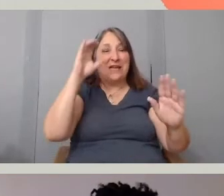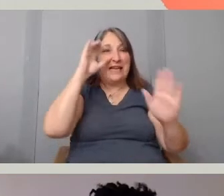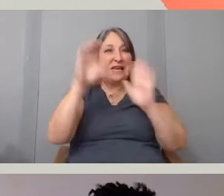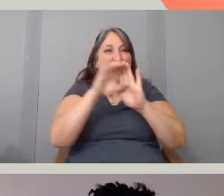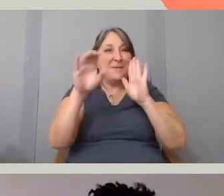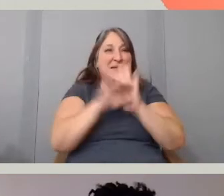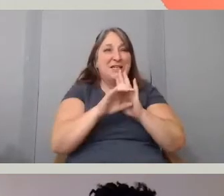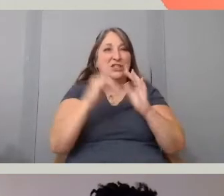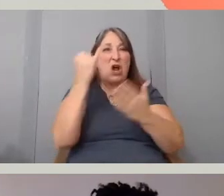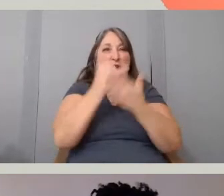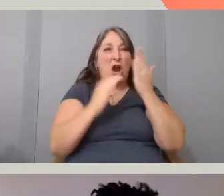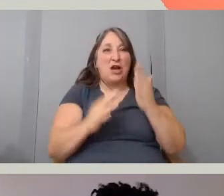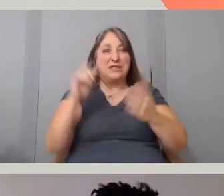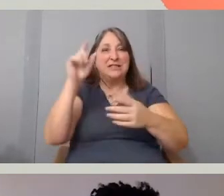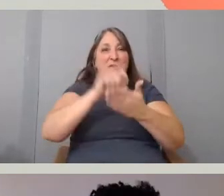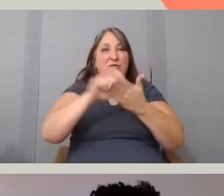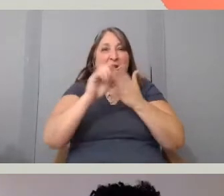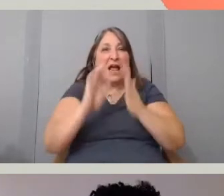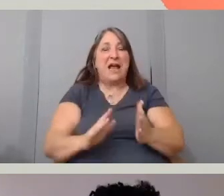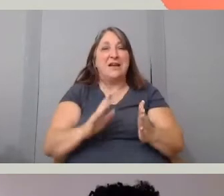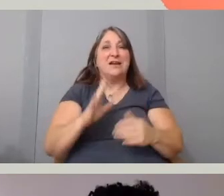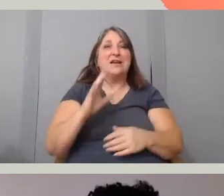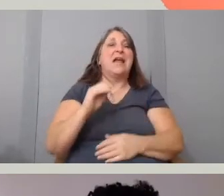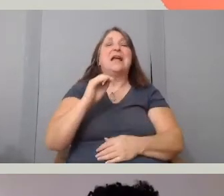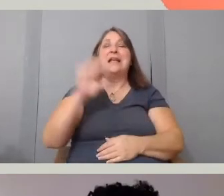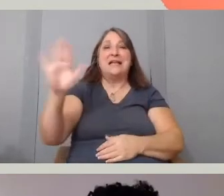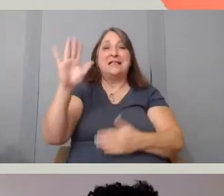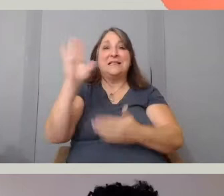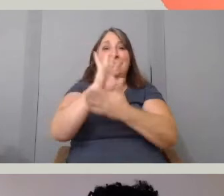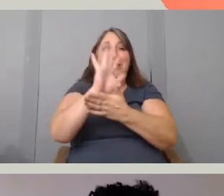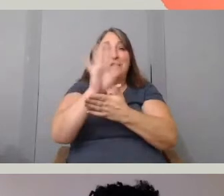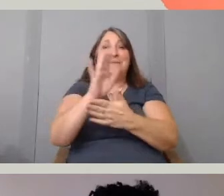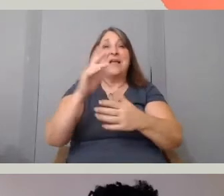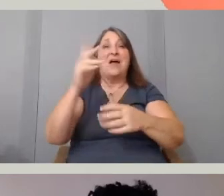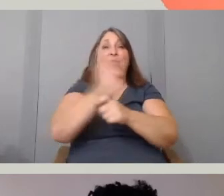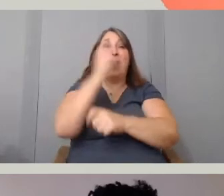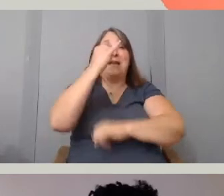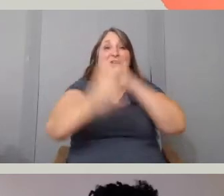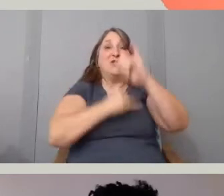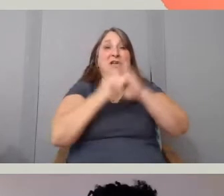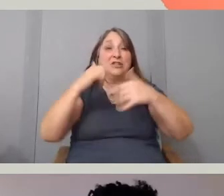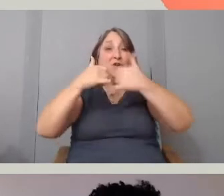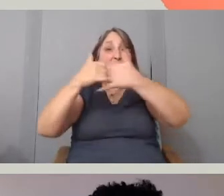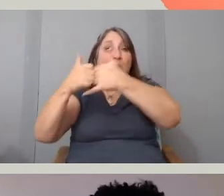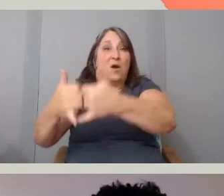whose films have won jury and audience awards internationally. His short film Framing Agnes